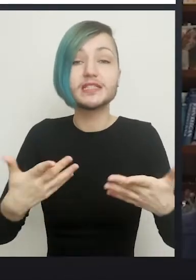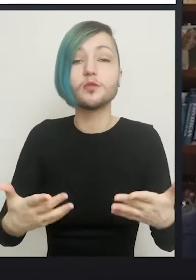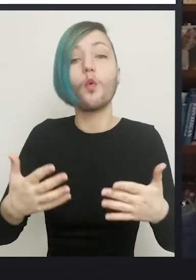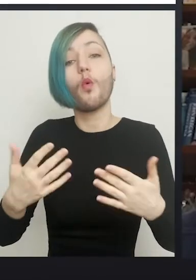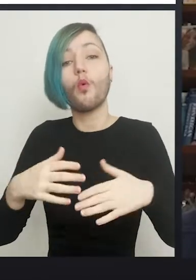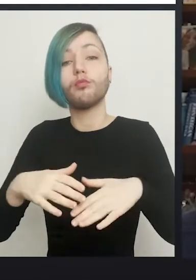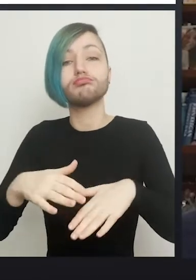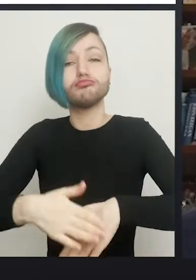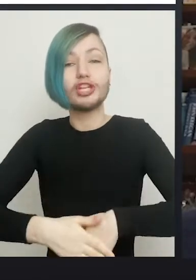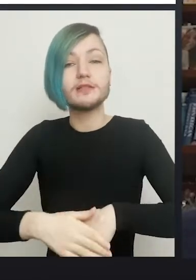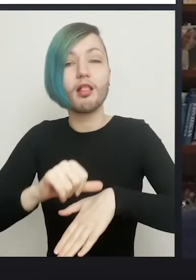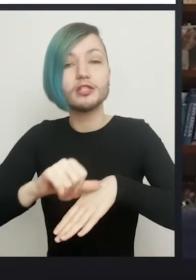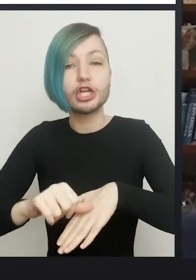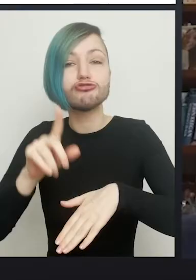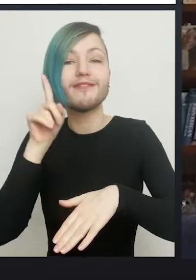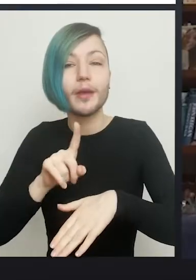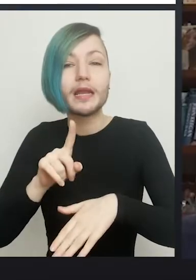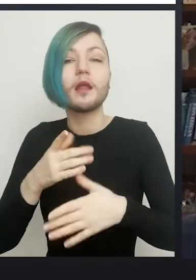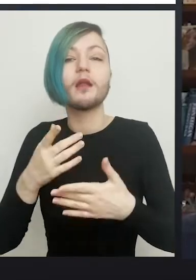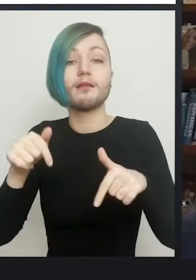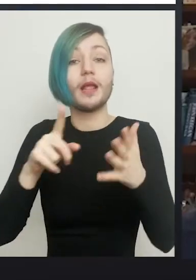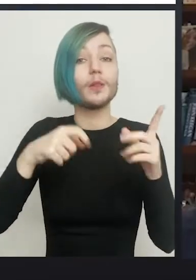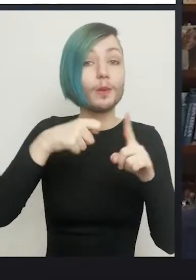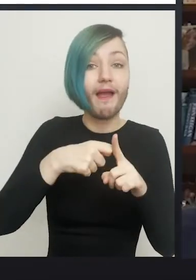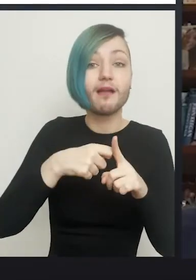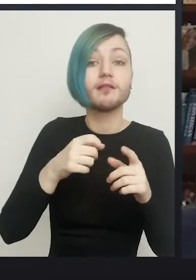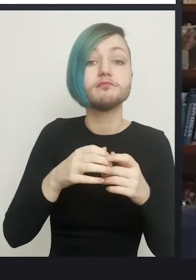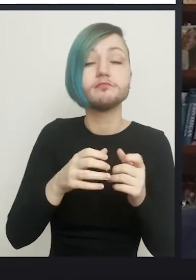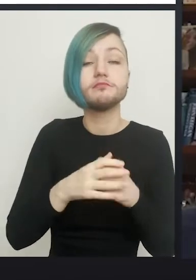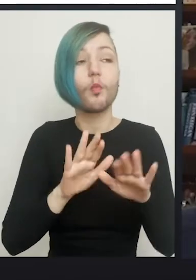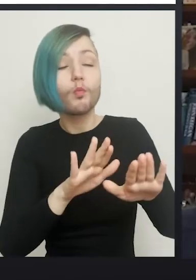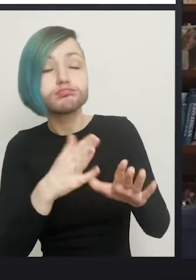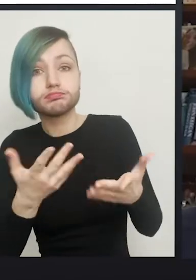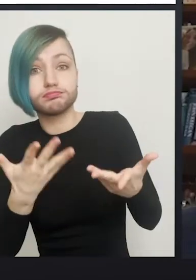Brilliant, okay, as of November 2020. Yeah, as of November 2020.